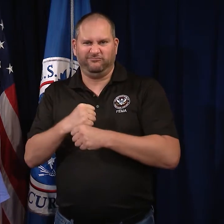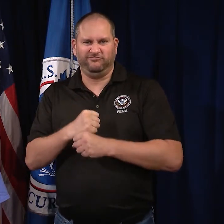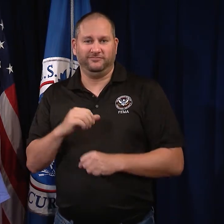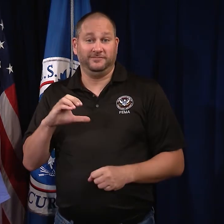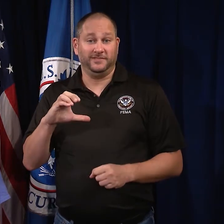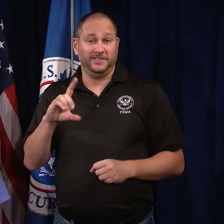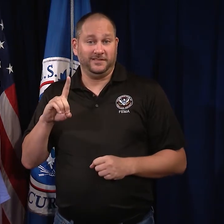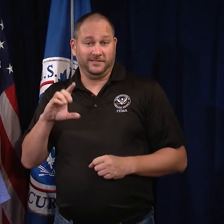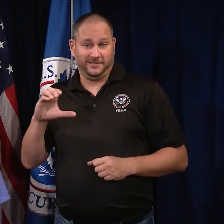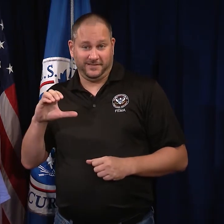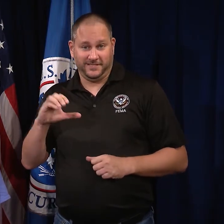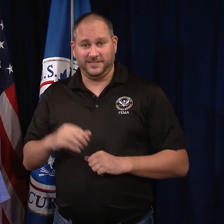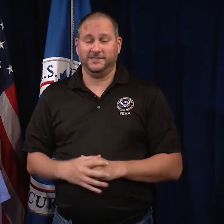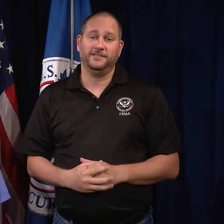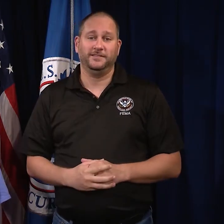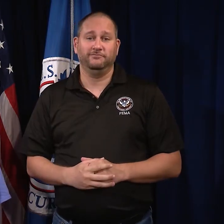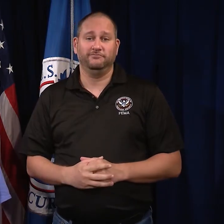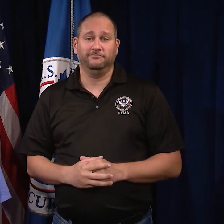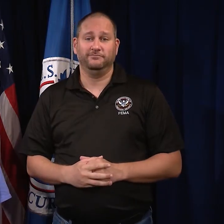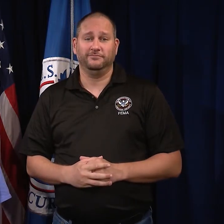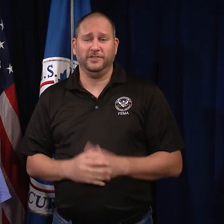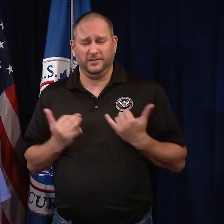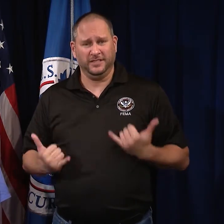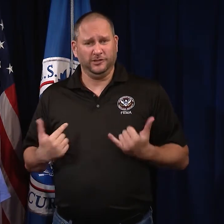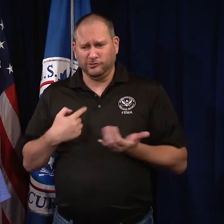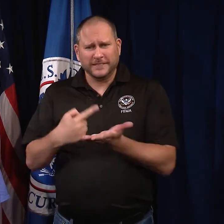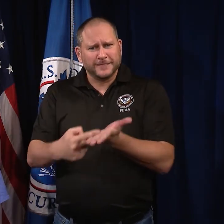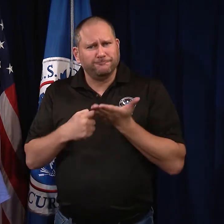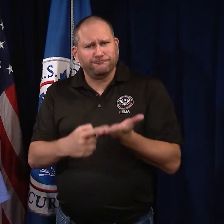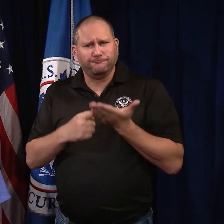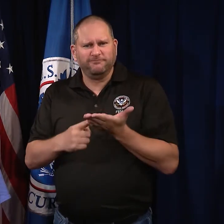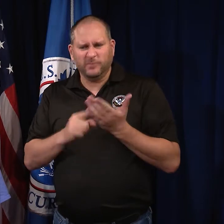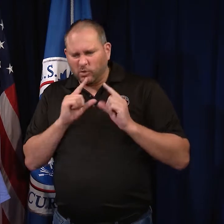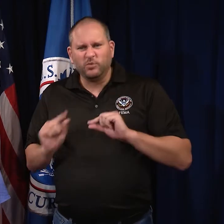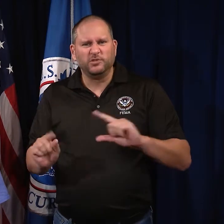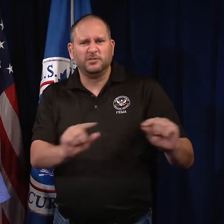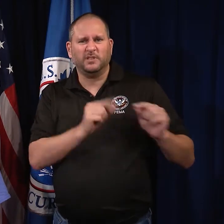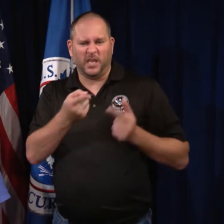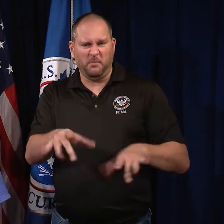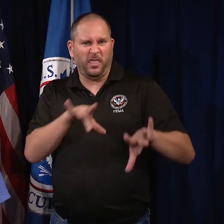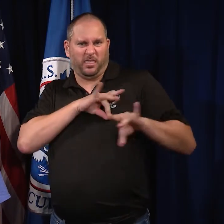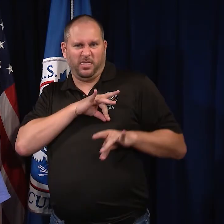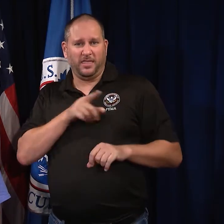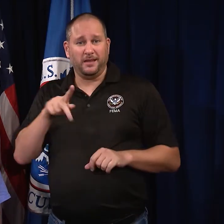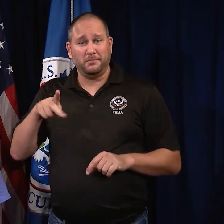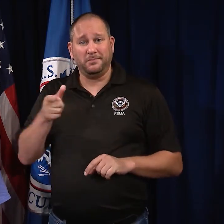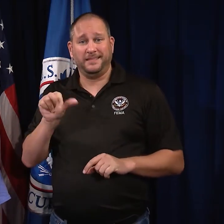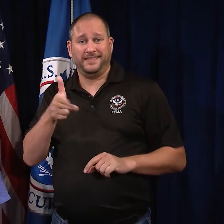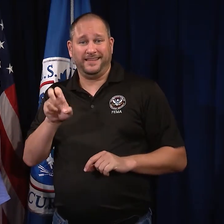also known as CDC. I’m here today to talk about rumors that you may get the plague